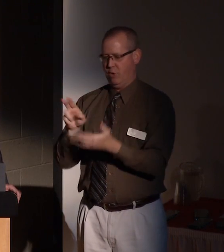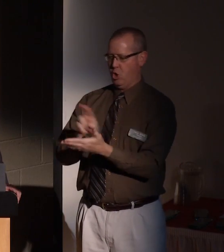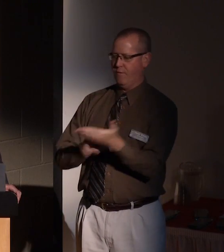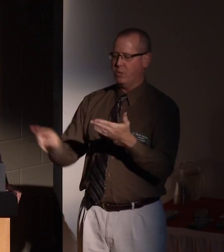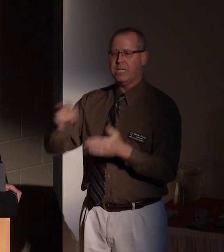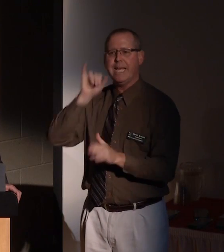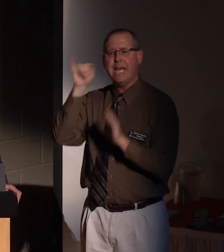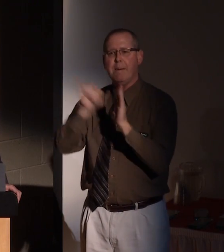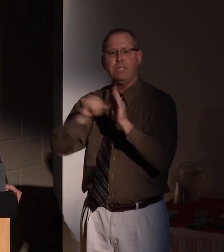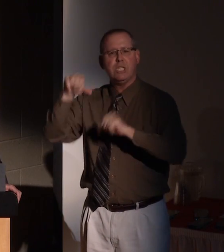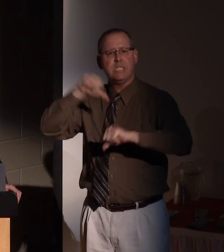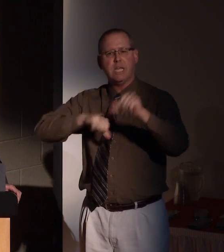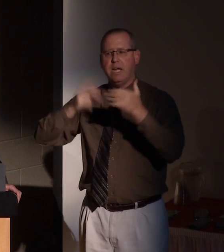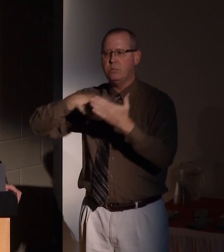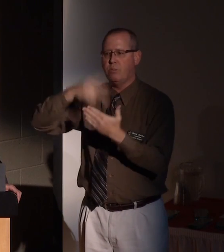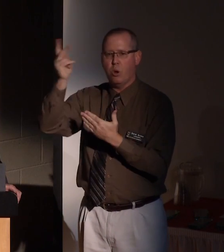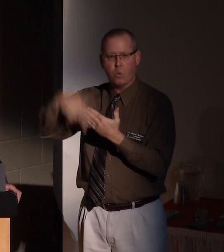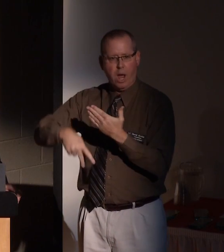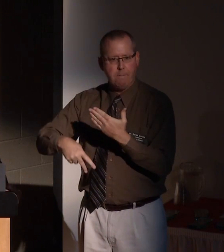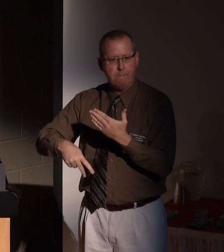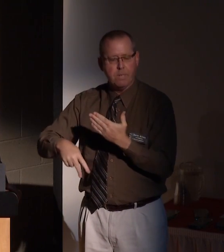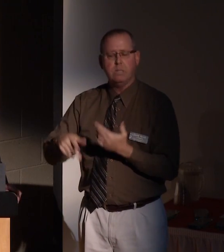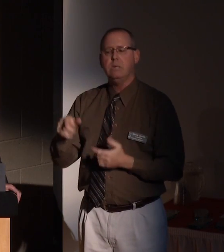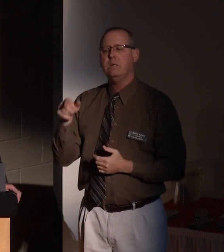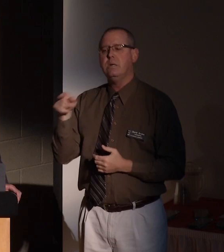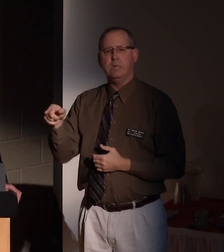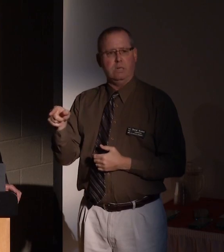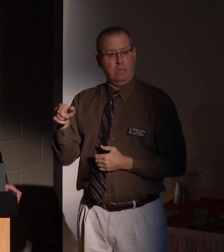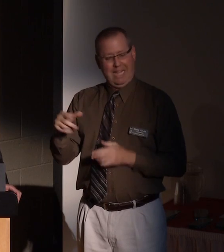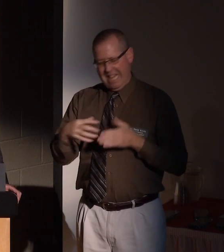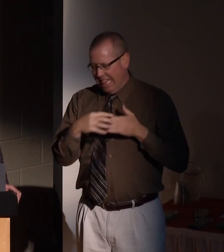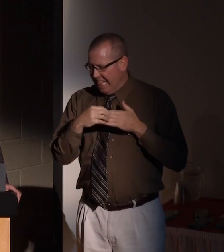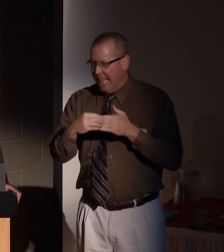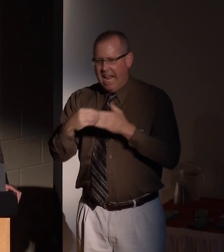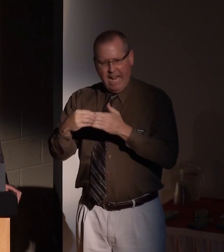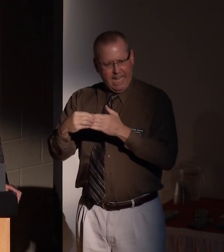imaging science program, where he has been a leading